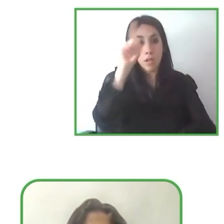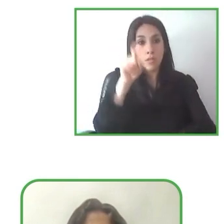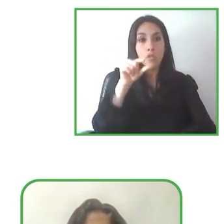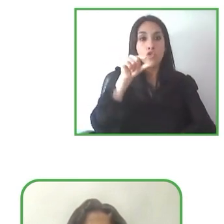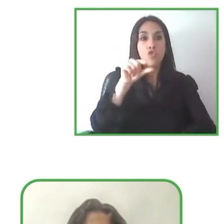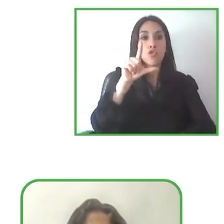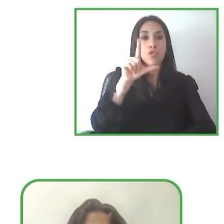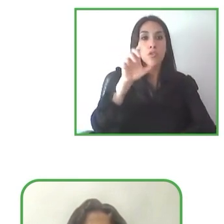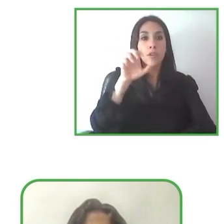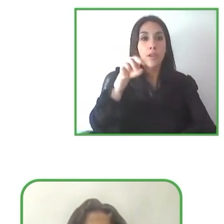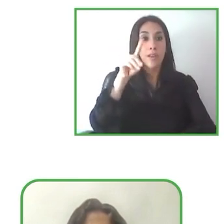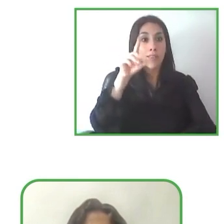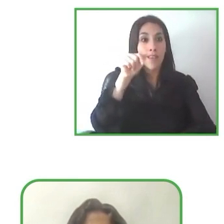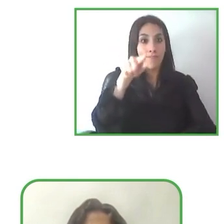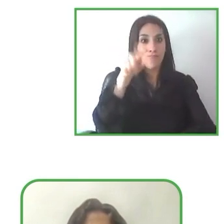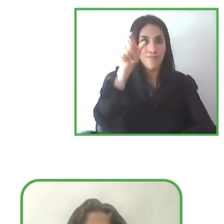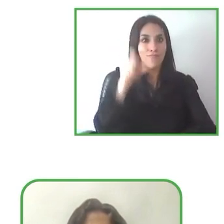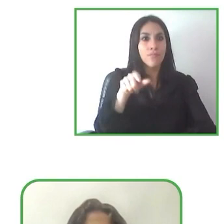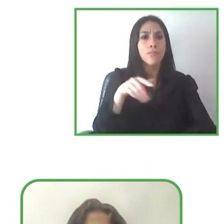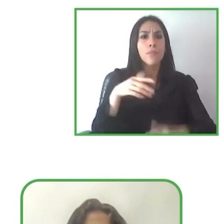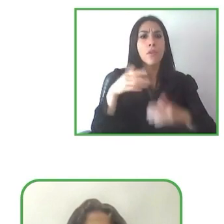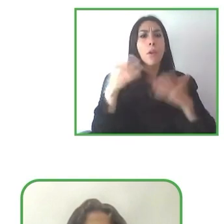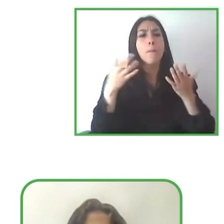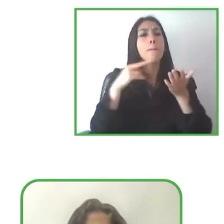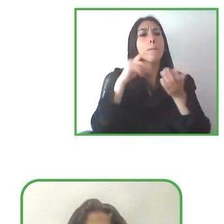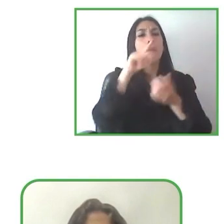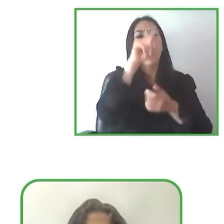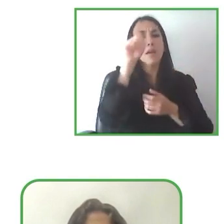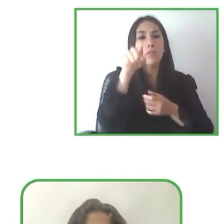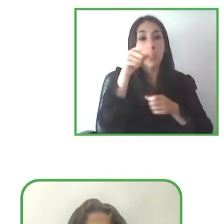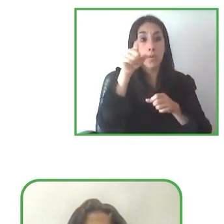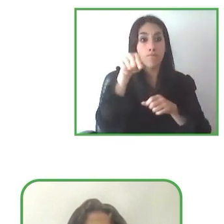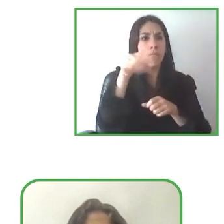how do you describe your work with public and private institution?